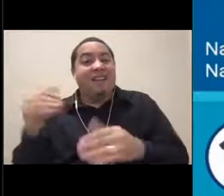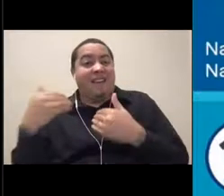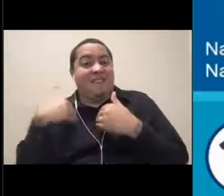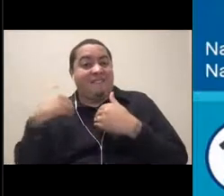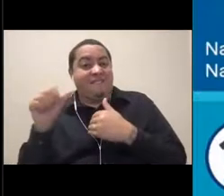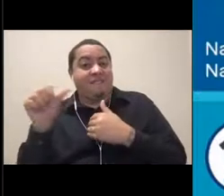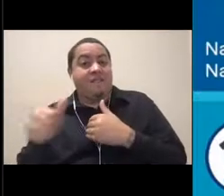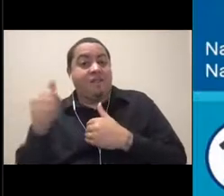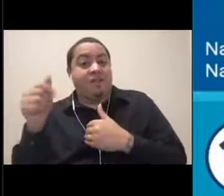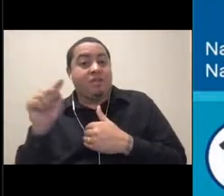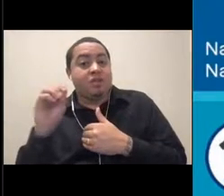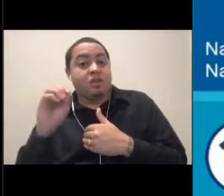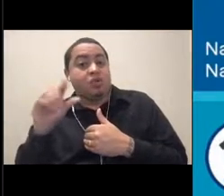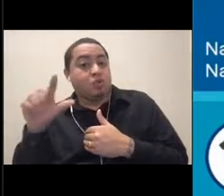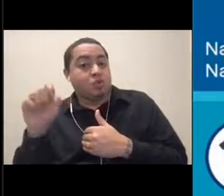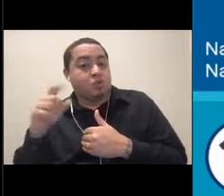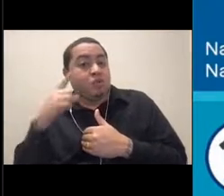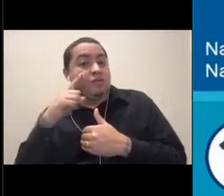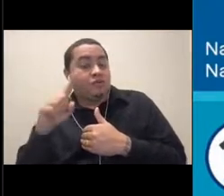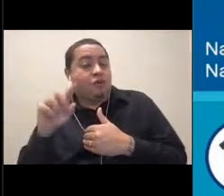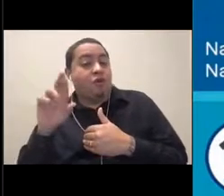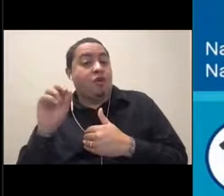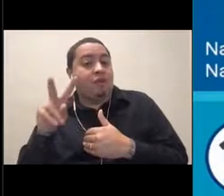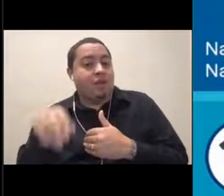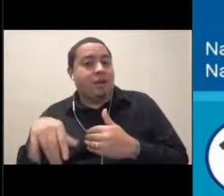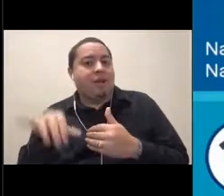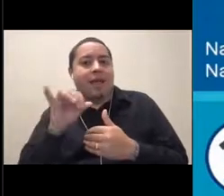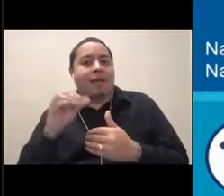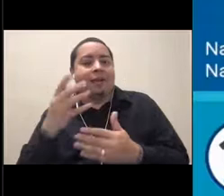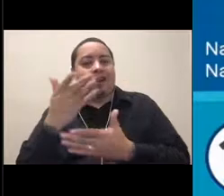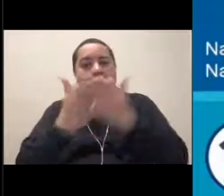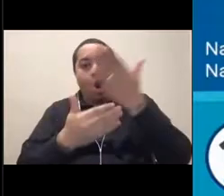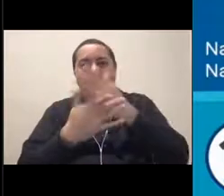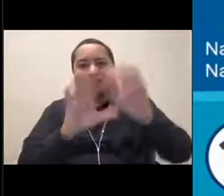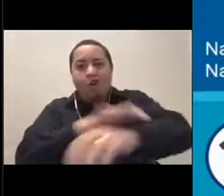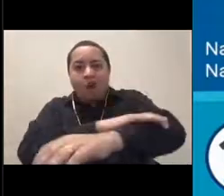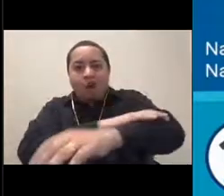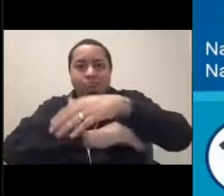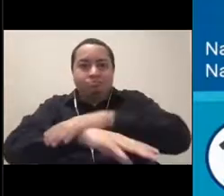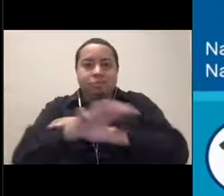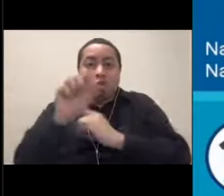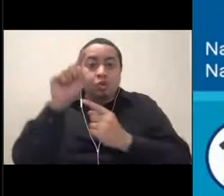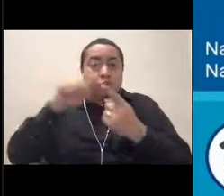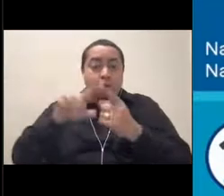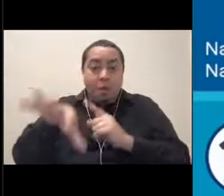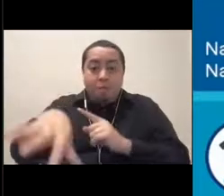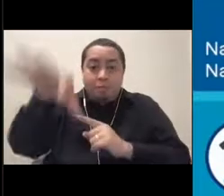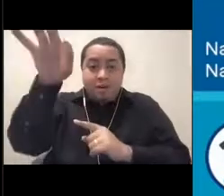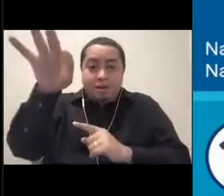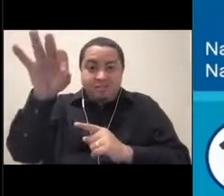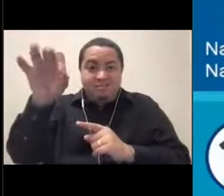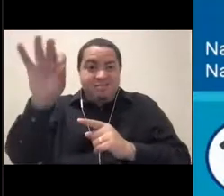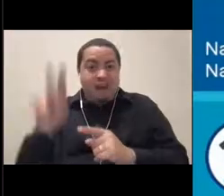like little grabber arms so they can take samples and a number of other tools and equipment.